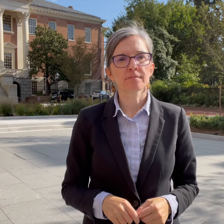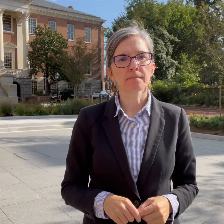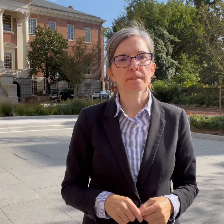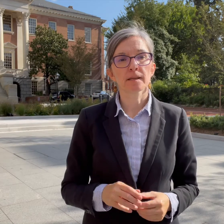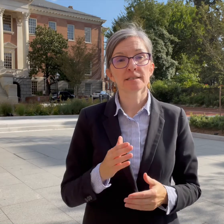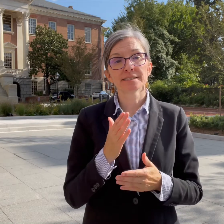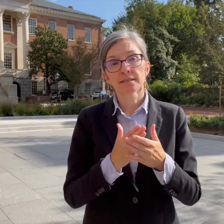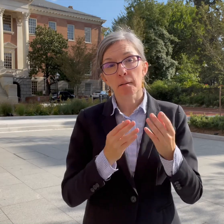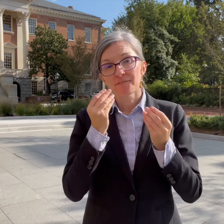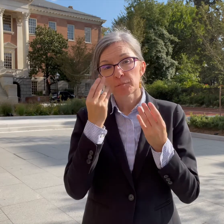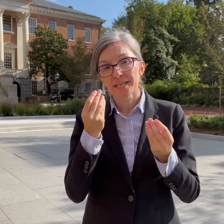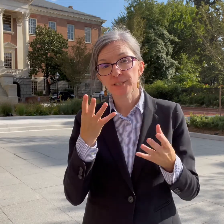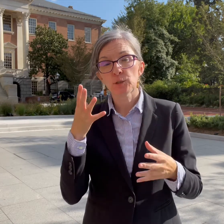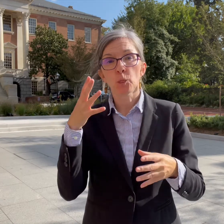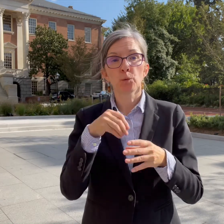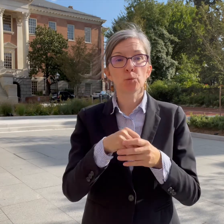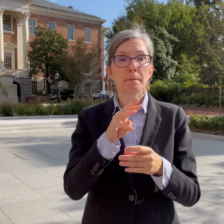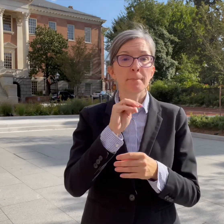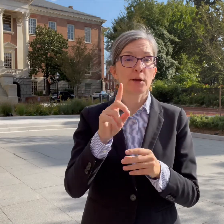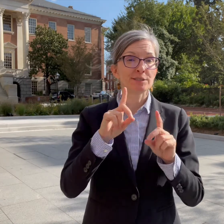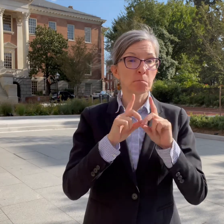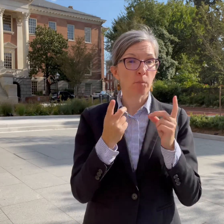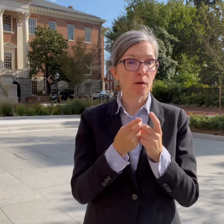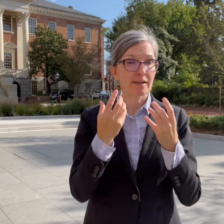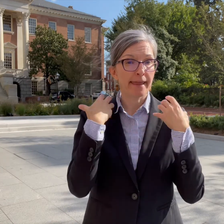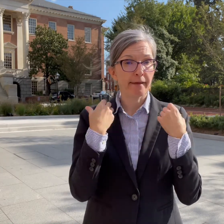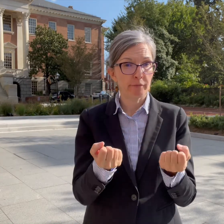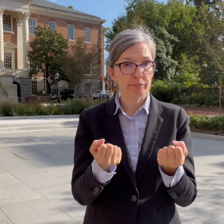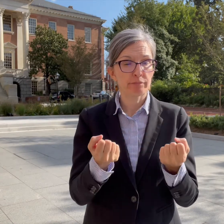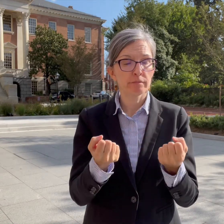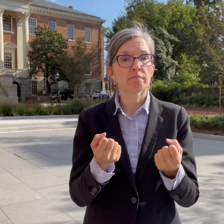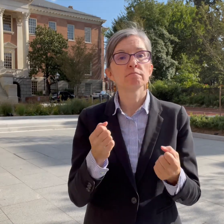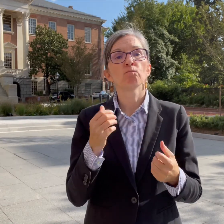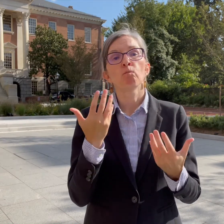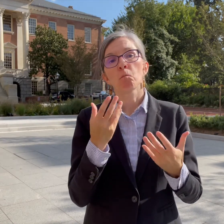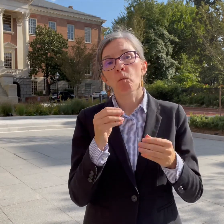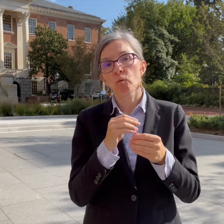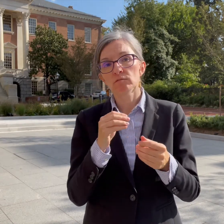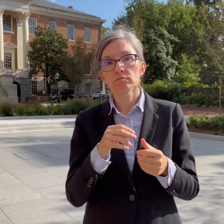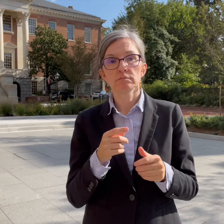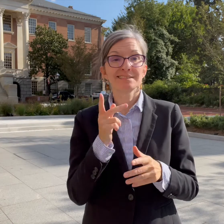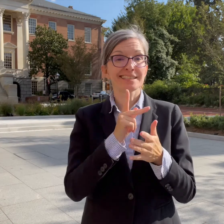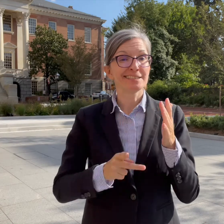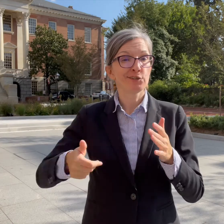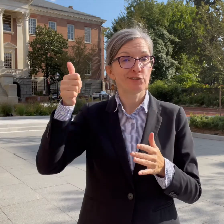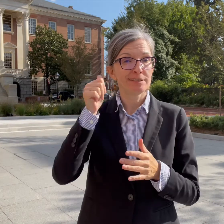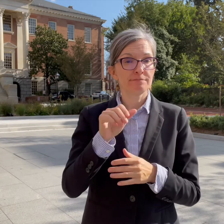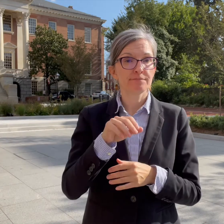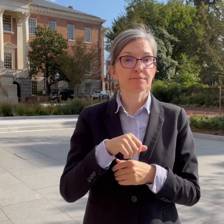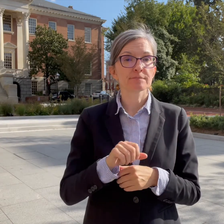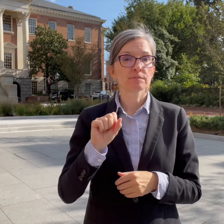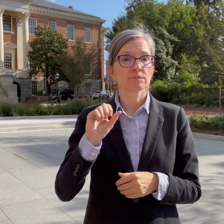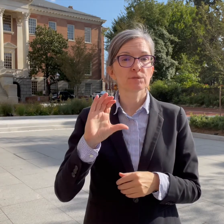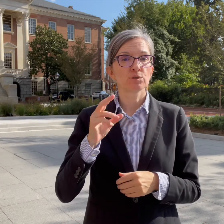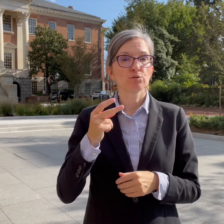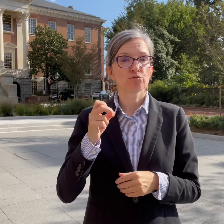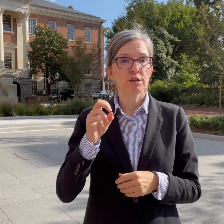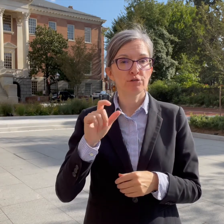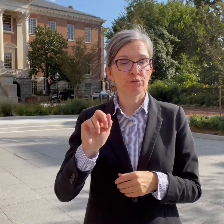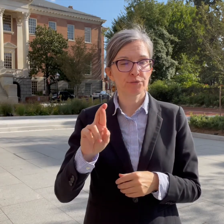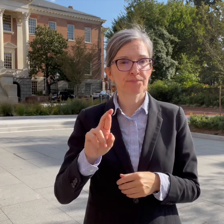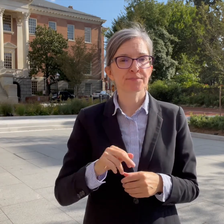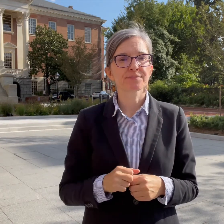Some info included by MD DOH Dennis Schrader